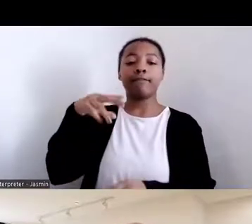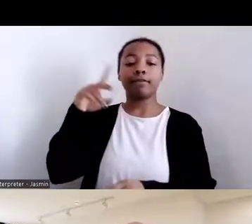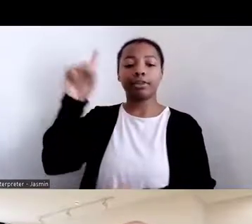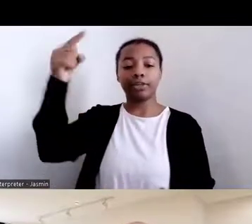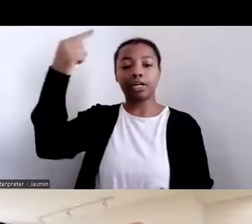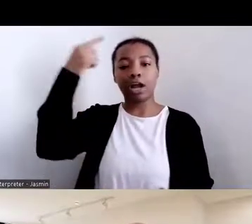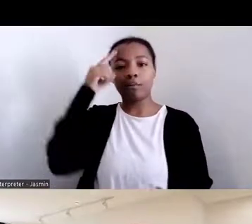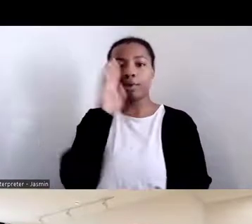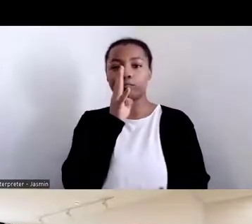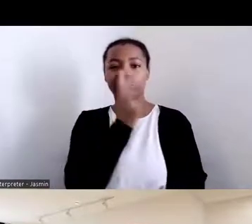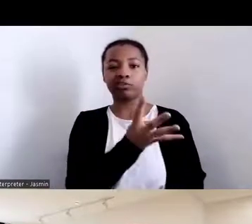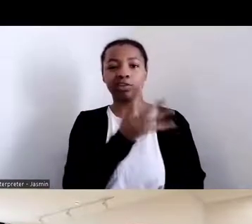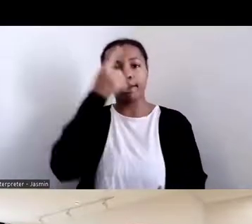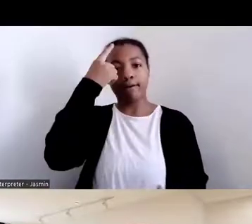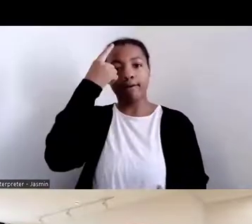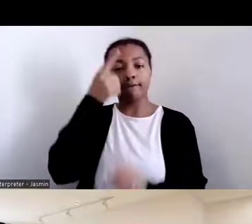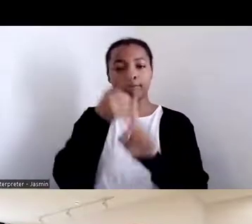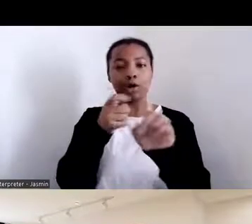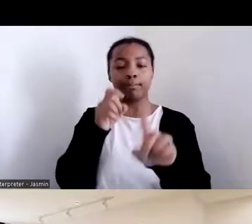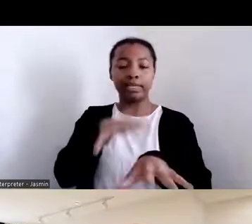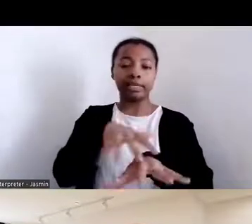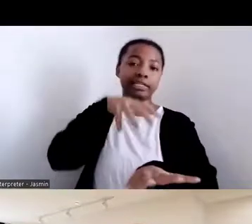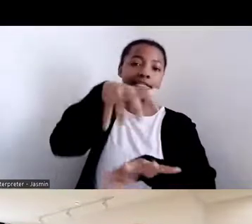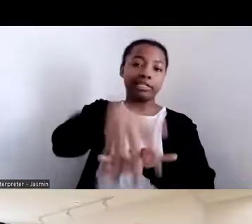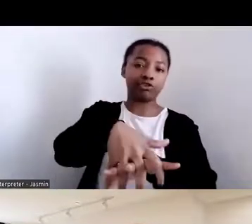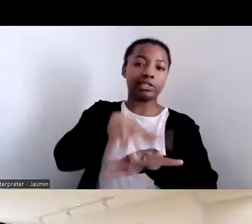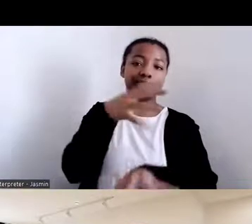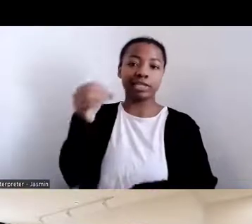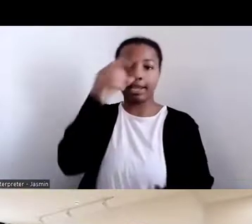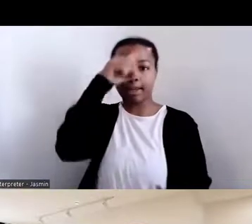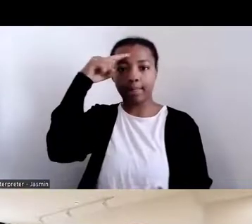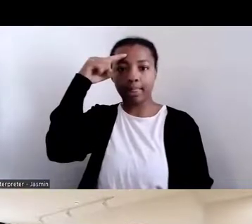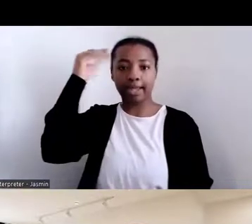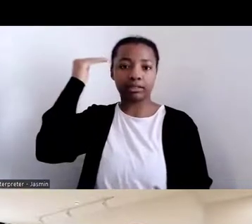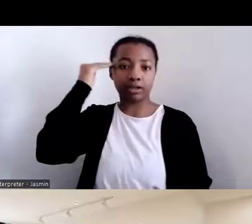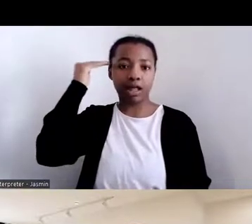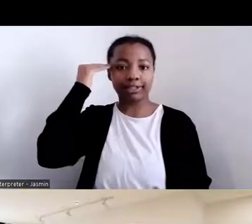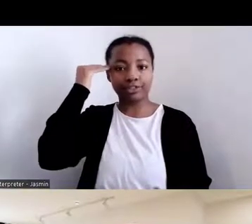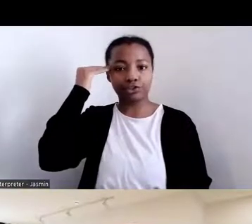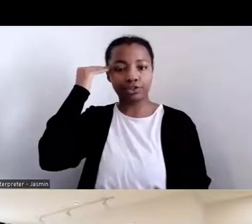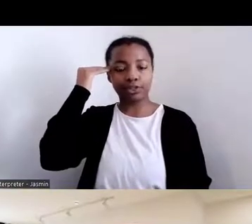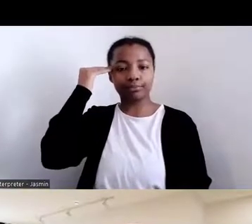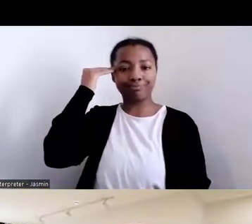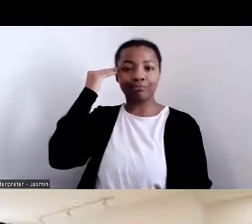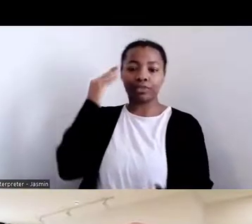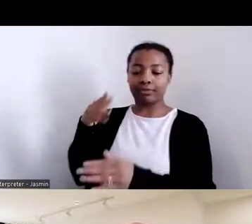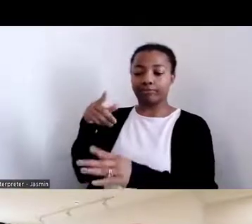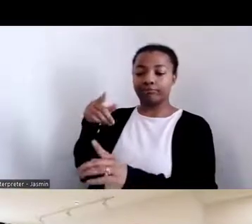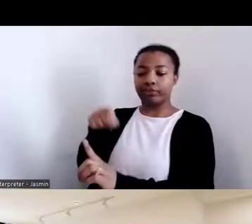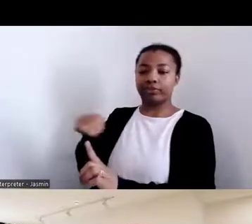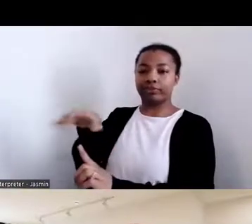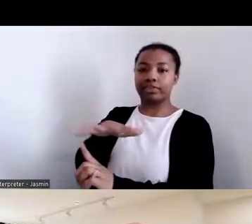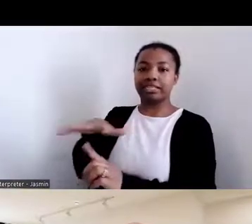expertise and their connection to the land. Our speakers will discuss land and food sovereignty, describe